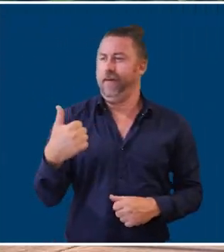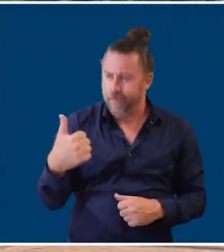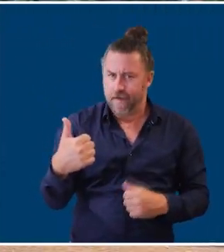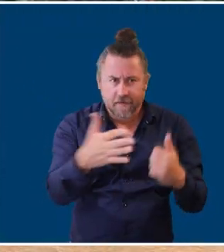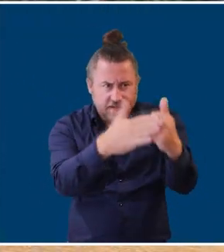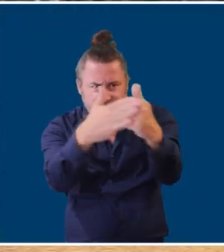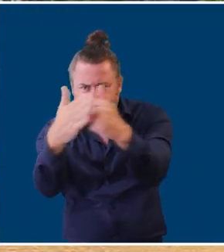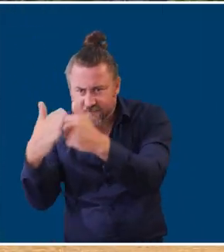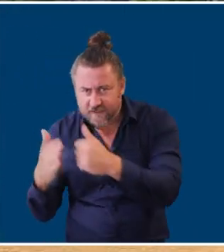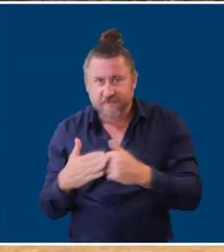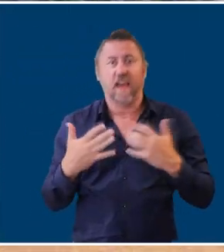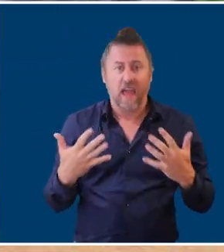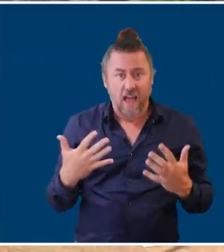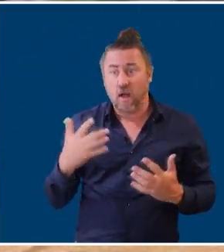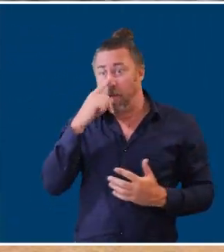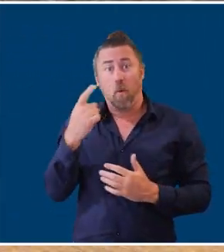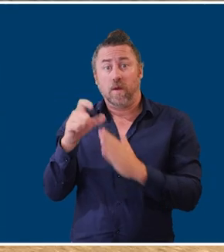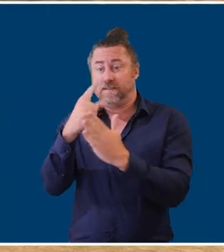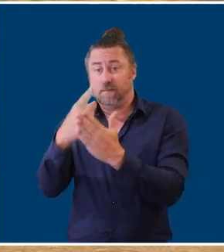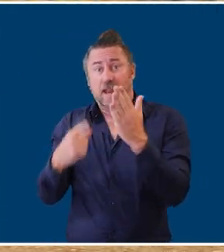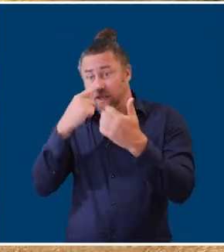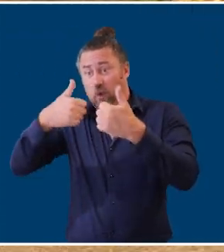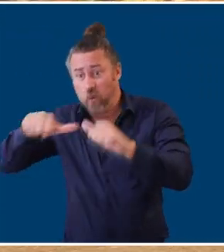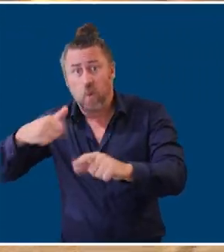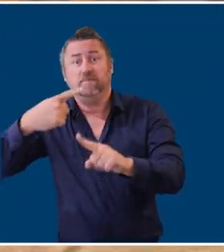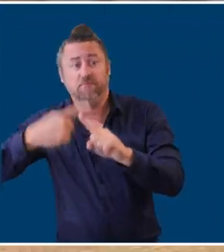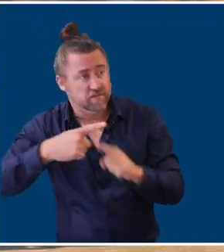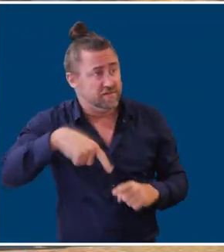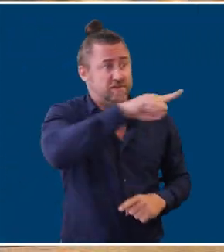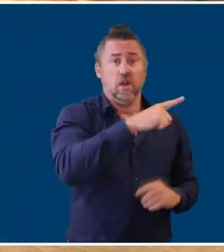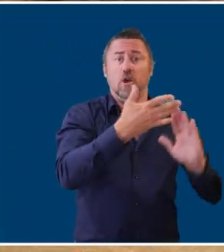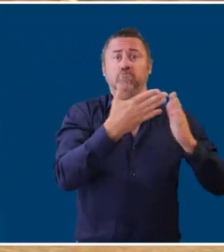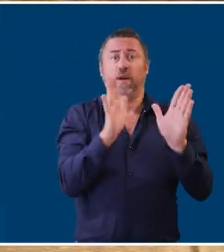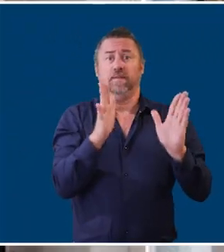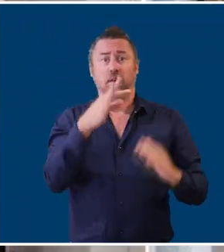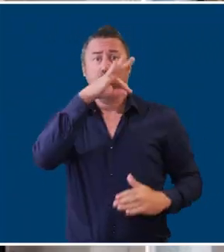then we can actually get walkability, we can get the new healthy habits happening. So there are the the two